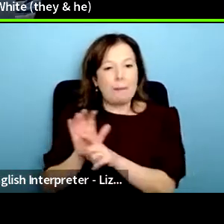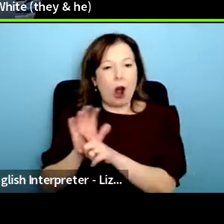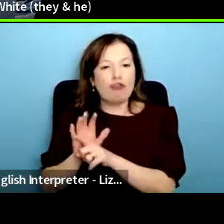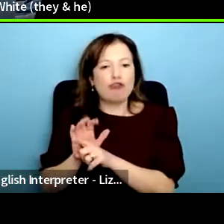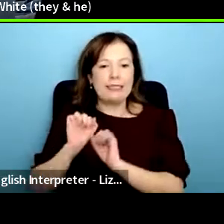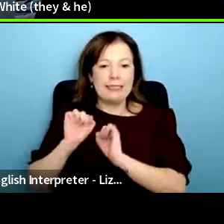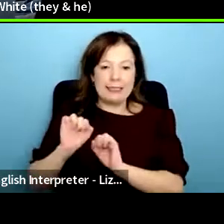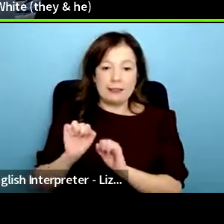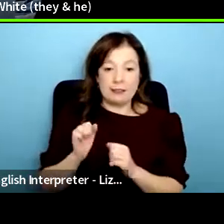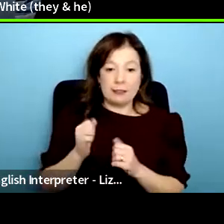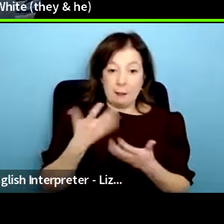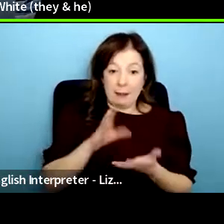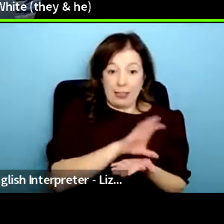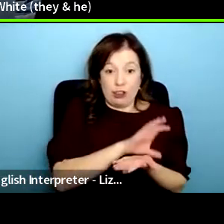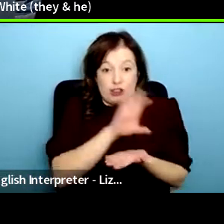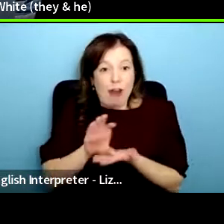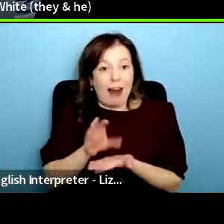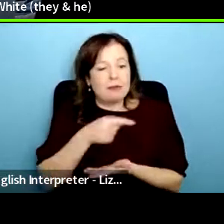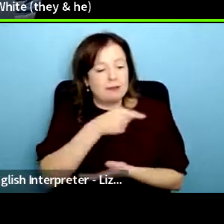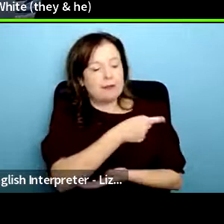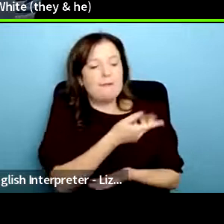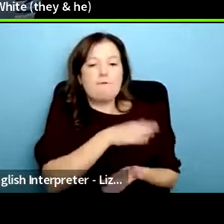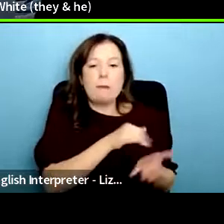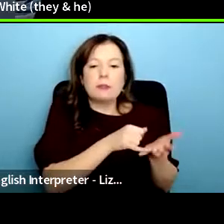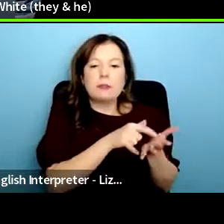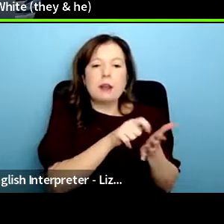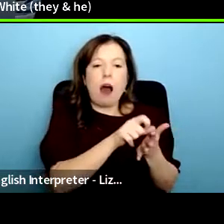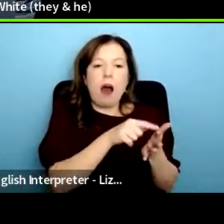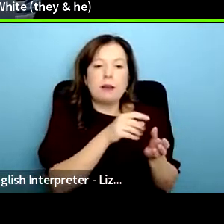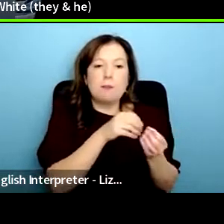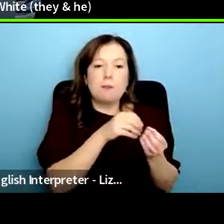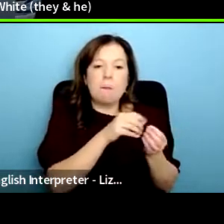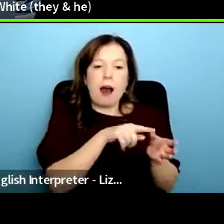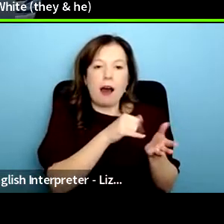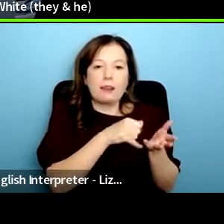side-by-side grants earlier this year in her day job she manages children's centers in manchester